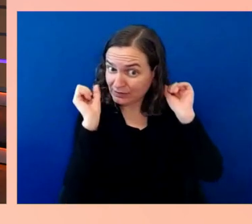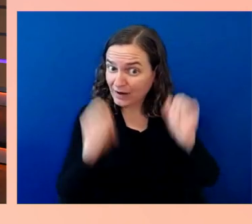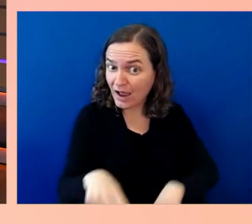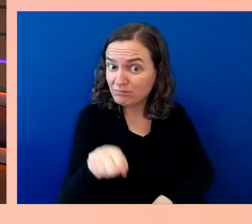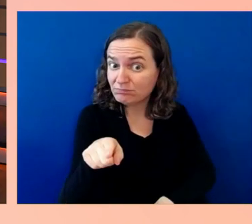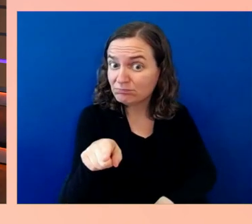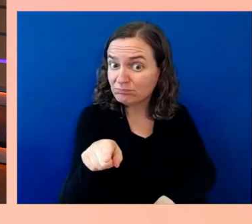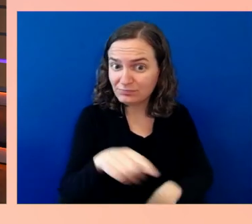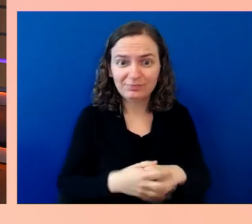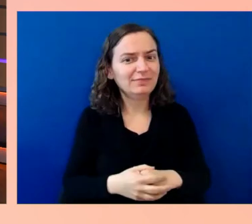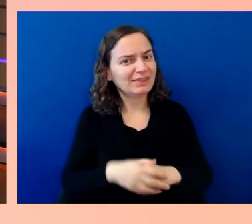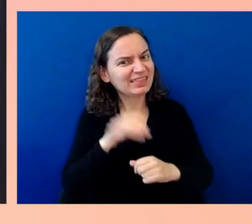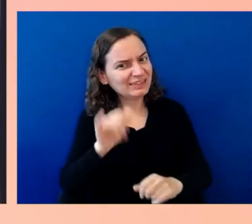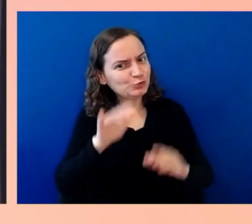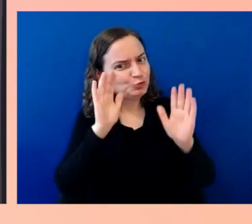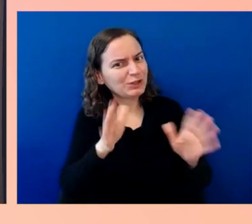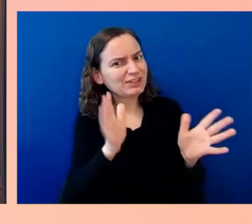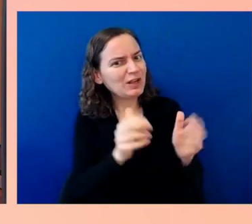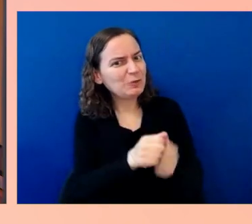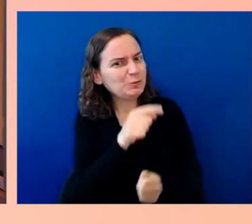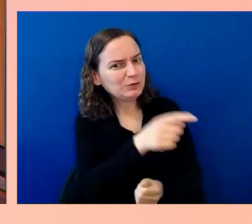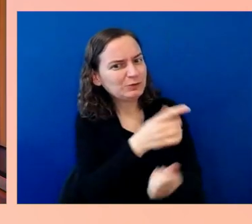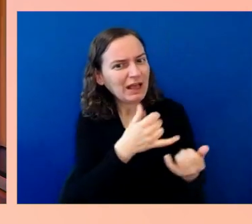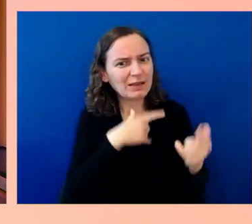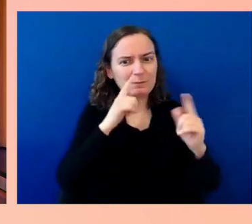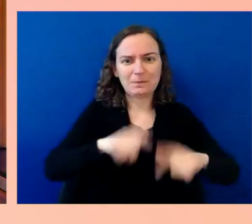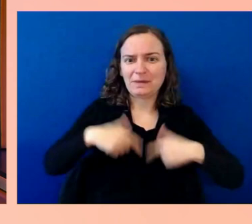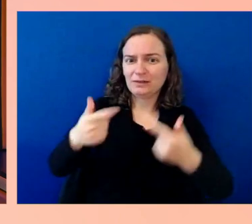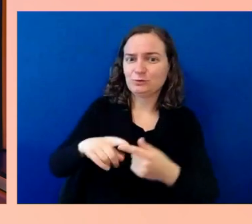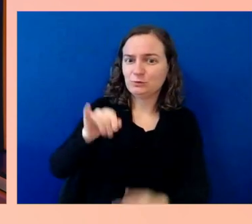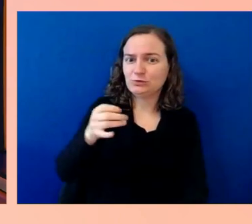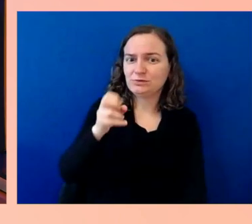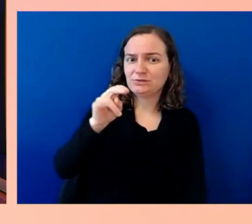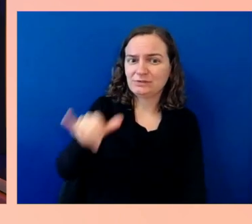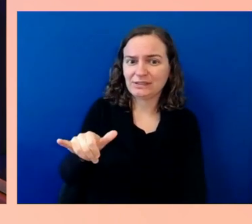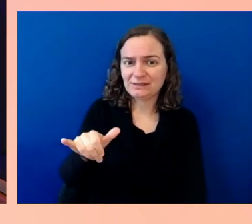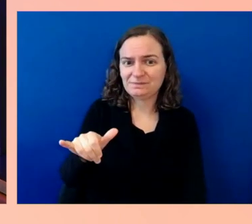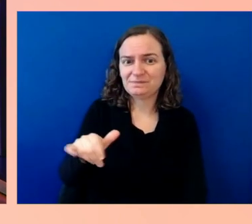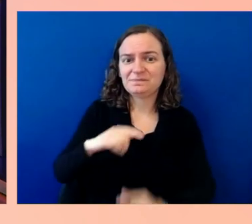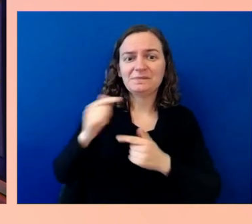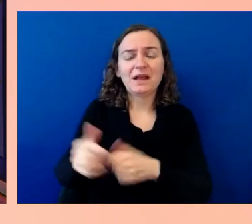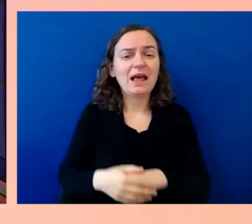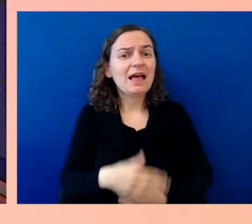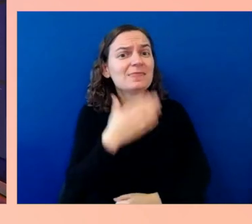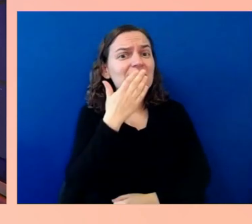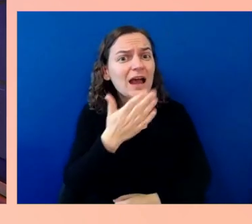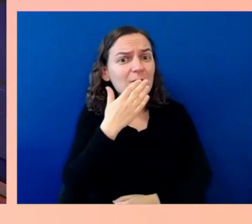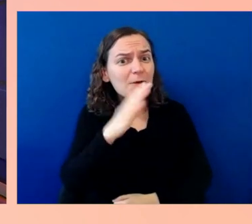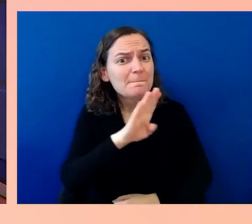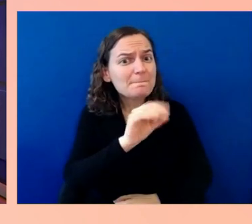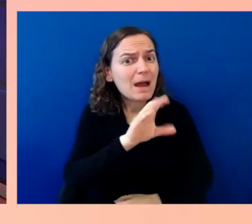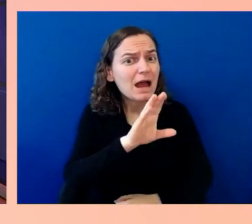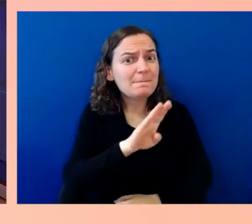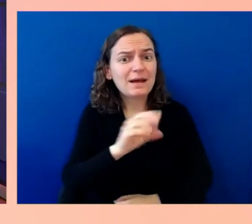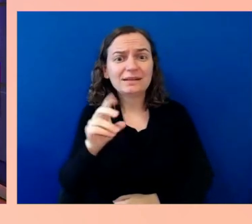you now, Jenny. Thank you, Bob and Dona. These are live events and we're always learning.